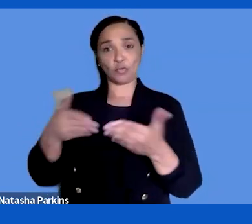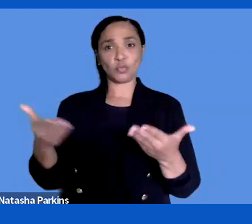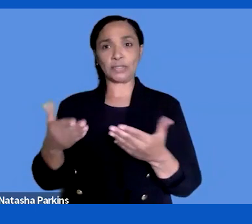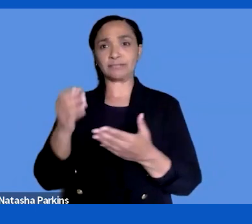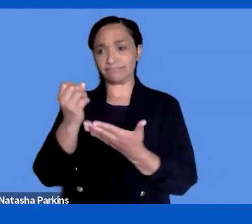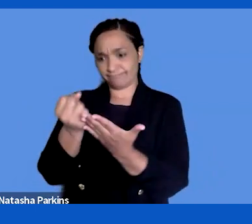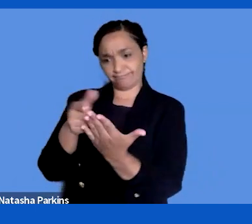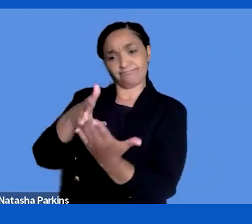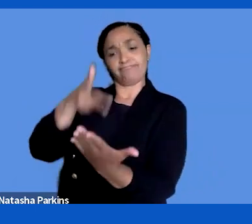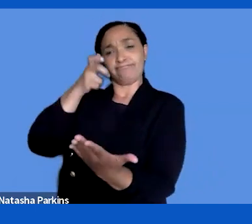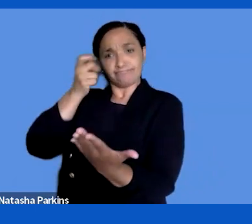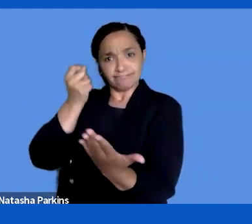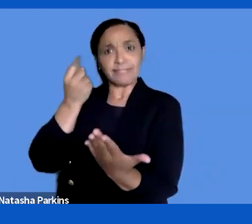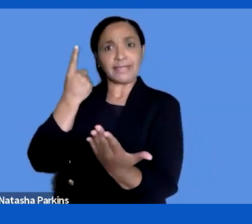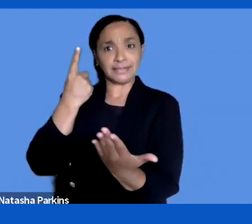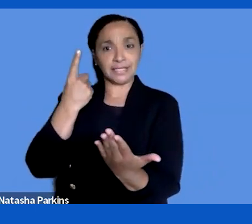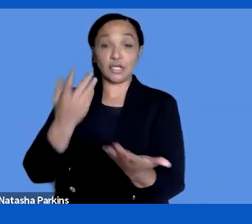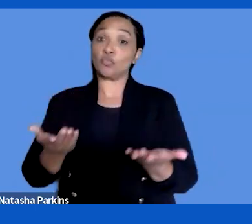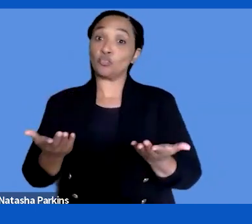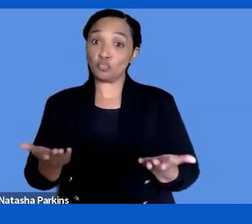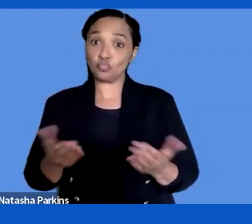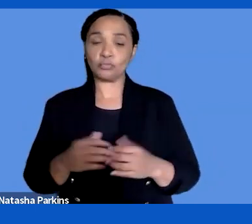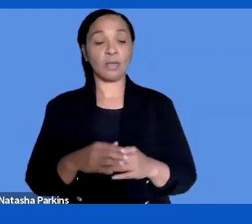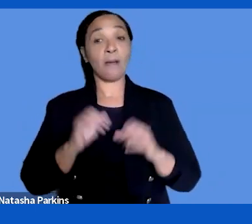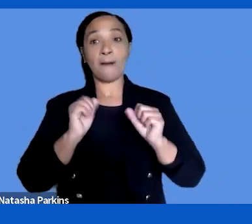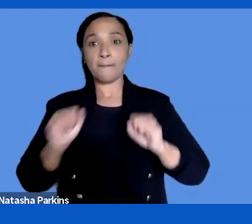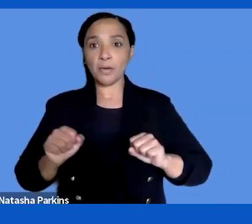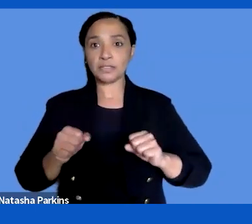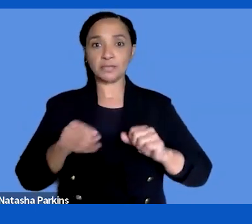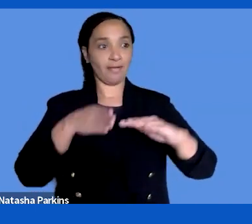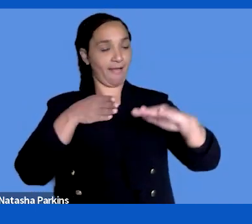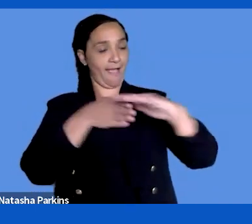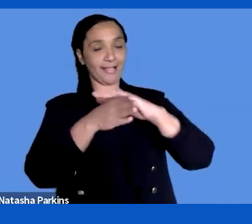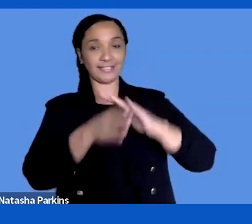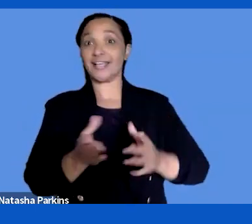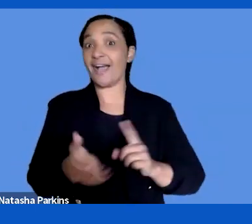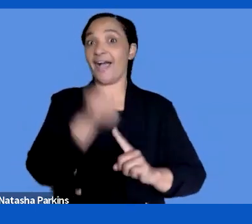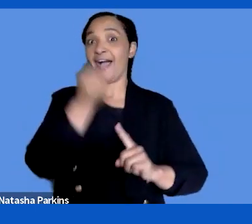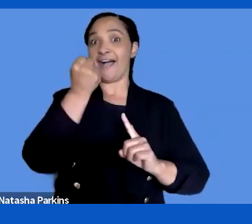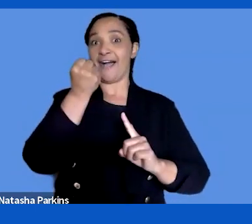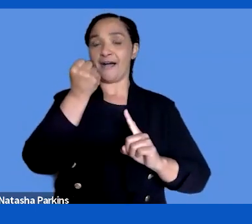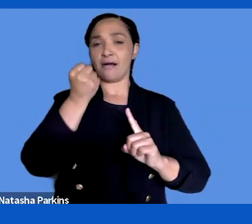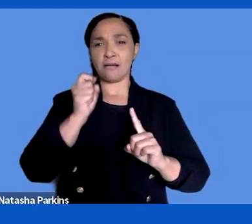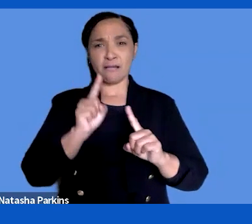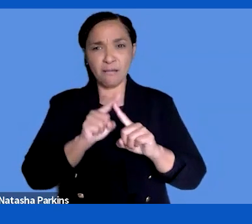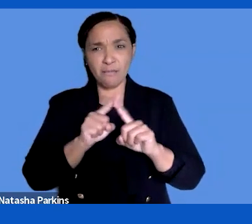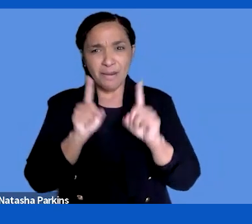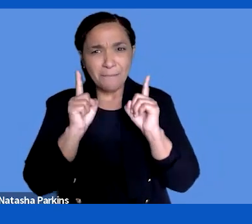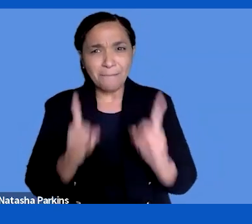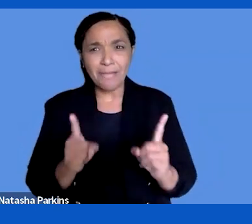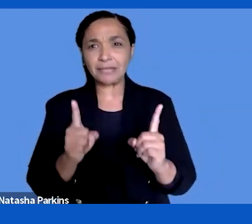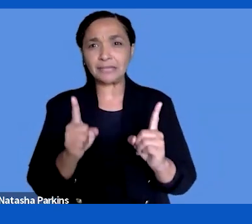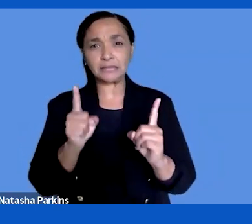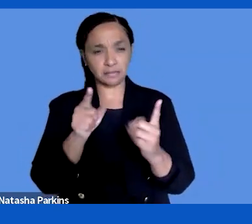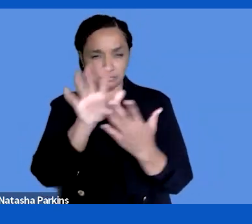it is one thing to access something. But you can't -- also have to understand it. If you